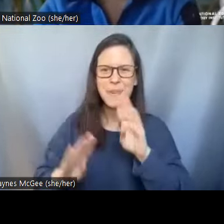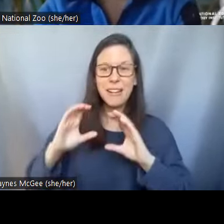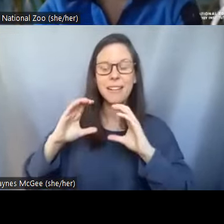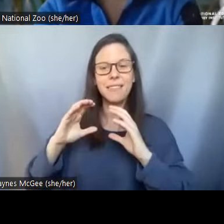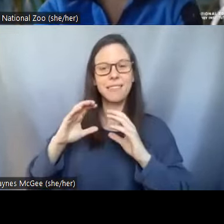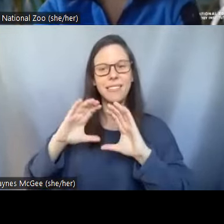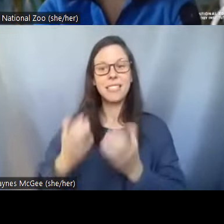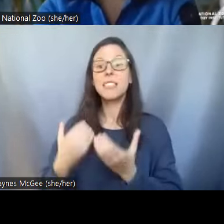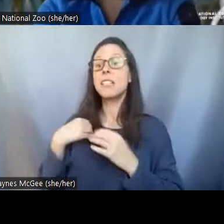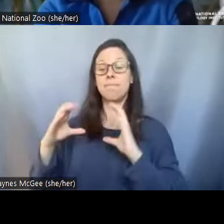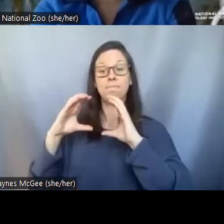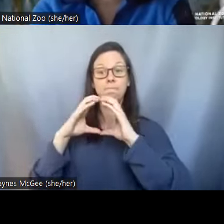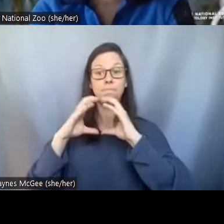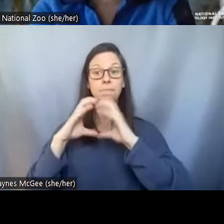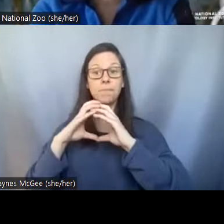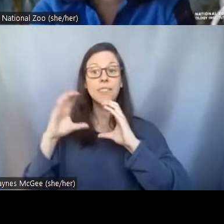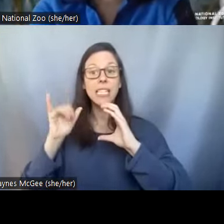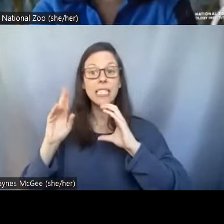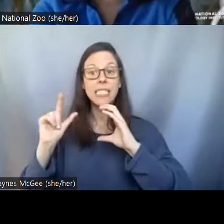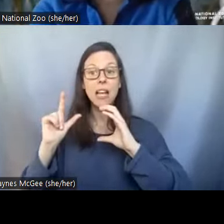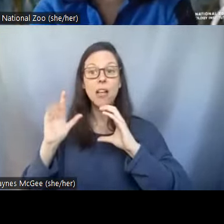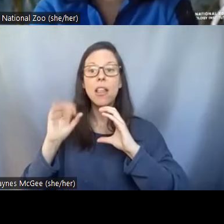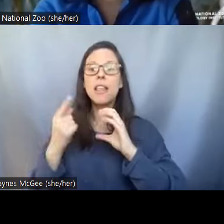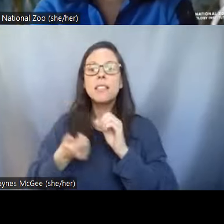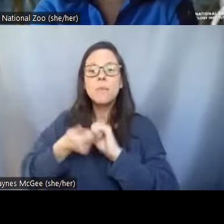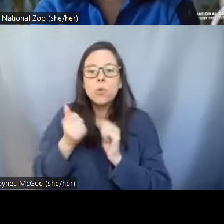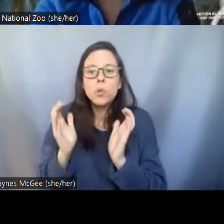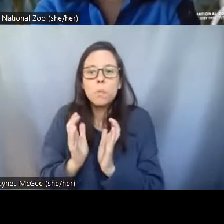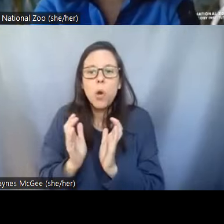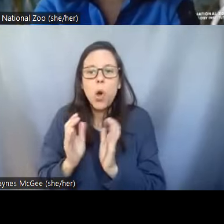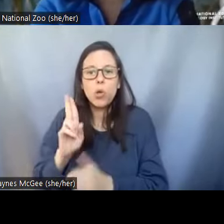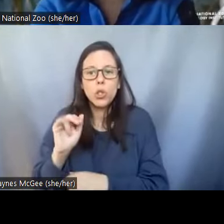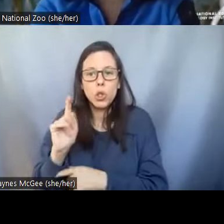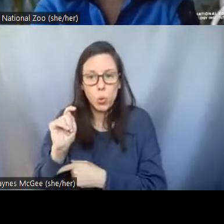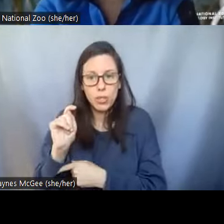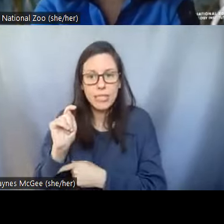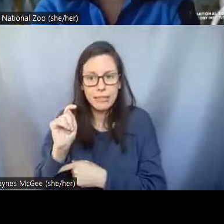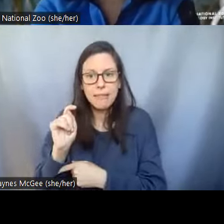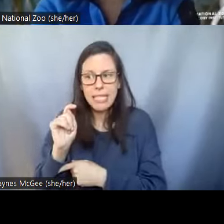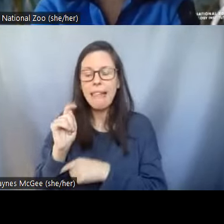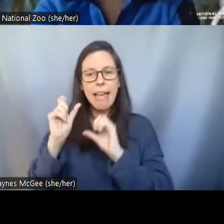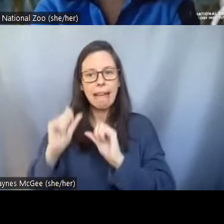smallest unit that makes up a living thing and that can live on its own. So as we see from this